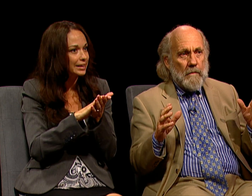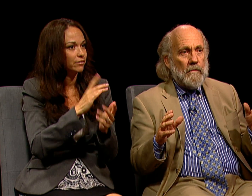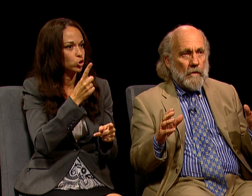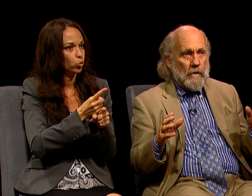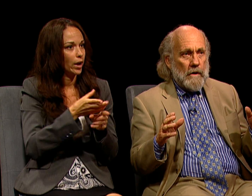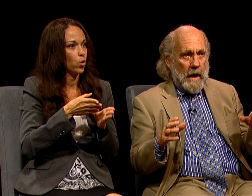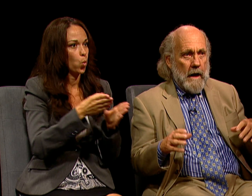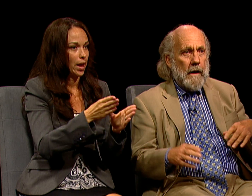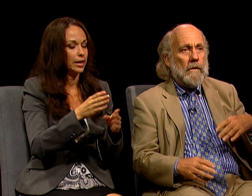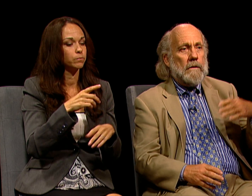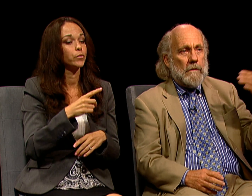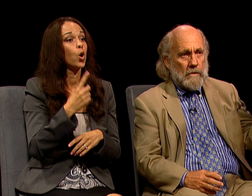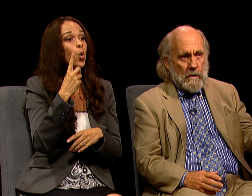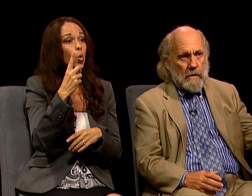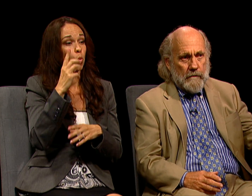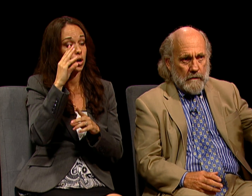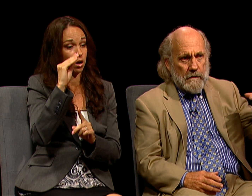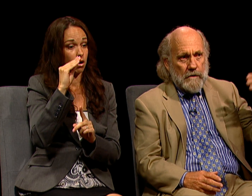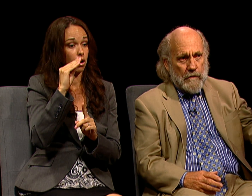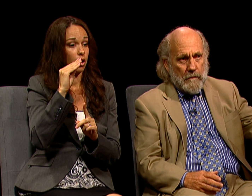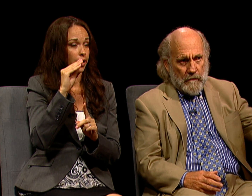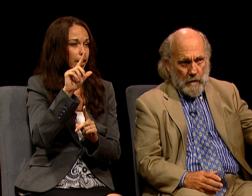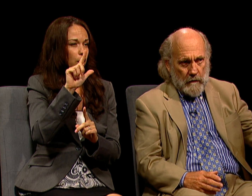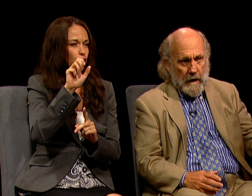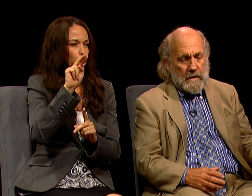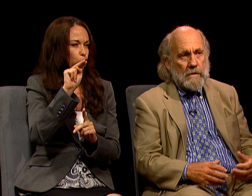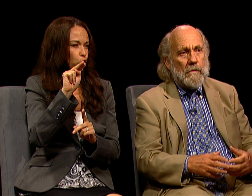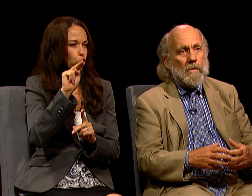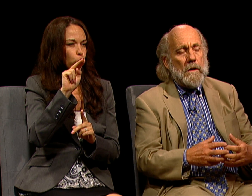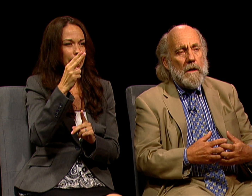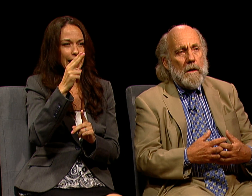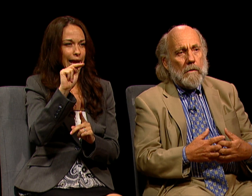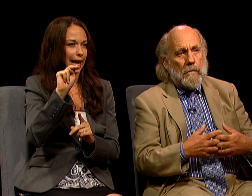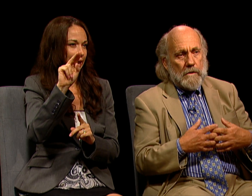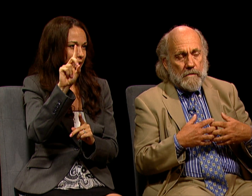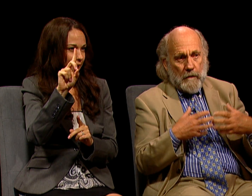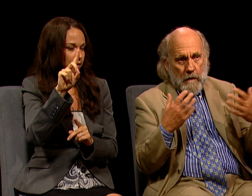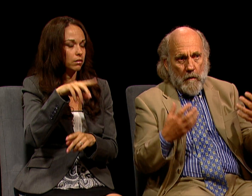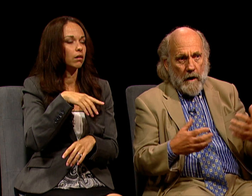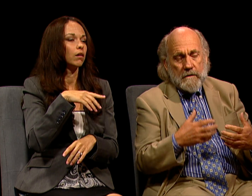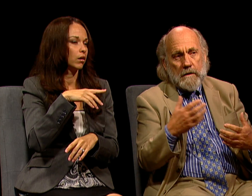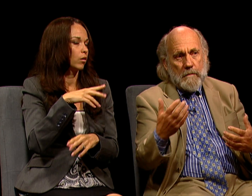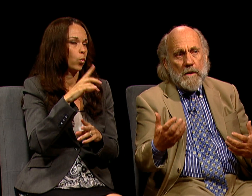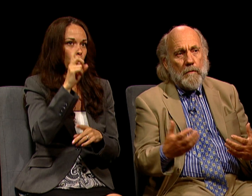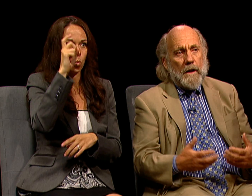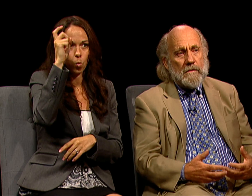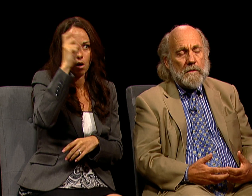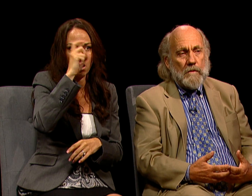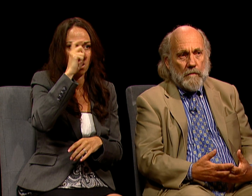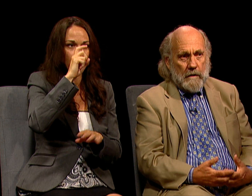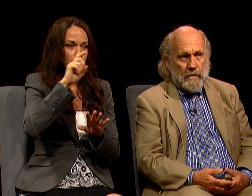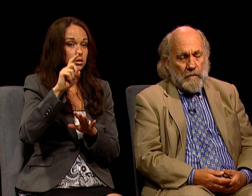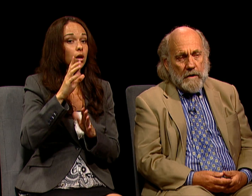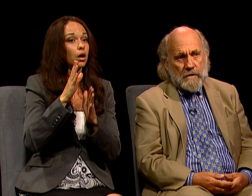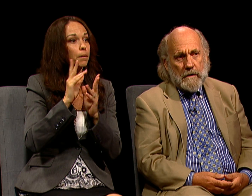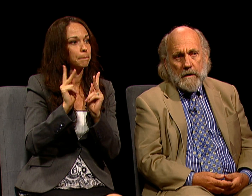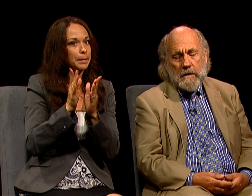OF LEARNED HAND AT THE TURN OF THE CENTURY BEFORE LAST, WHO WAS VERY WISE AND HE HAD PEOPLE ASKED HIM TO RUN FOR PRESIDENT.